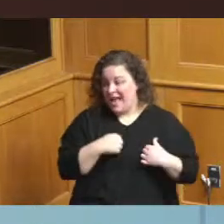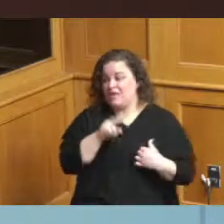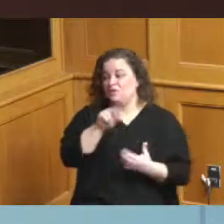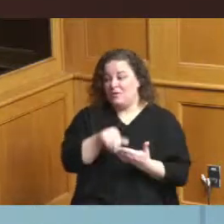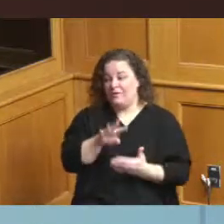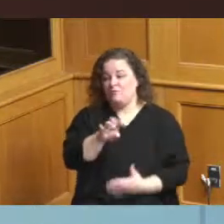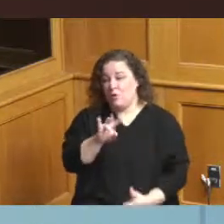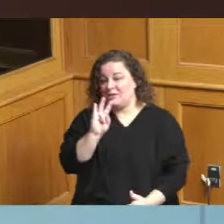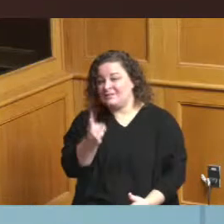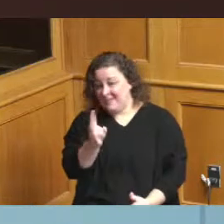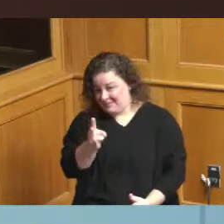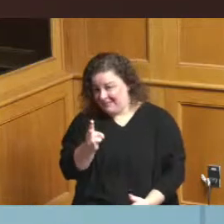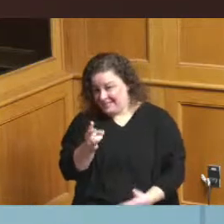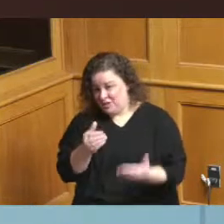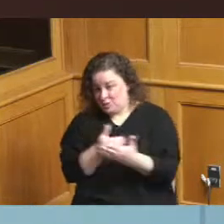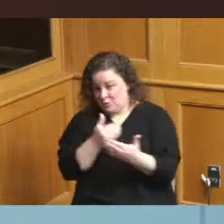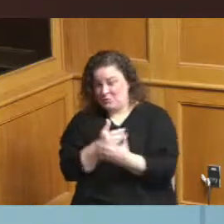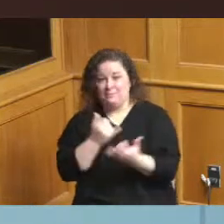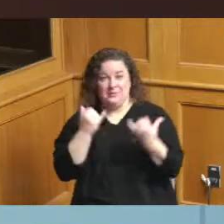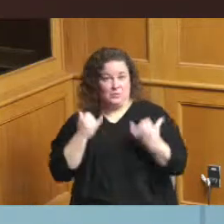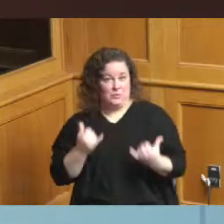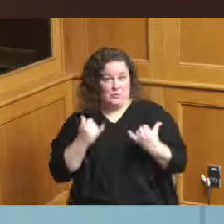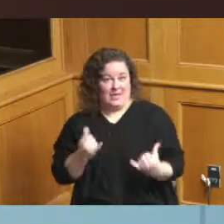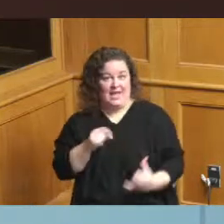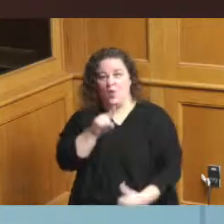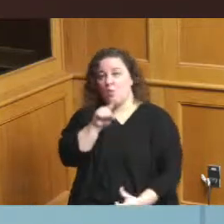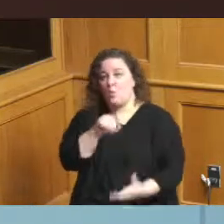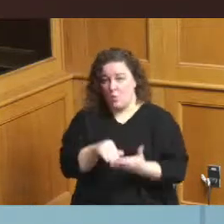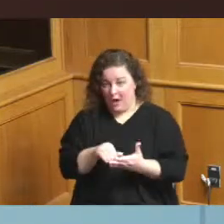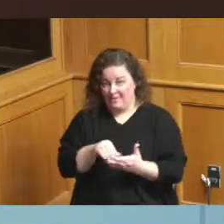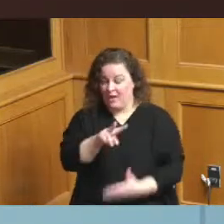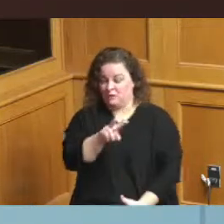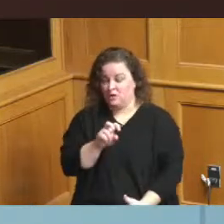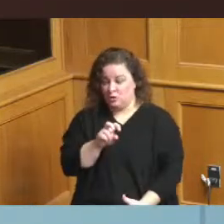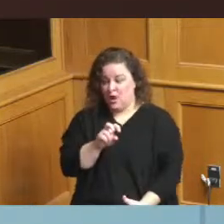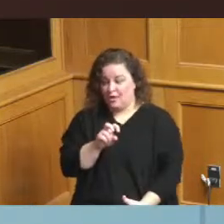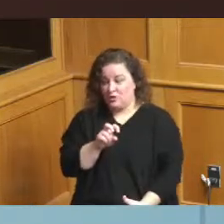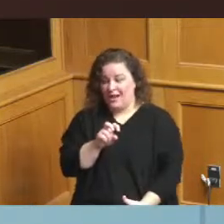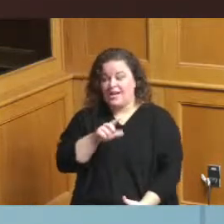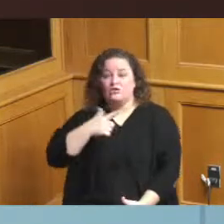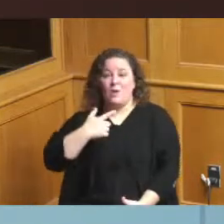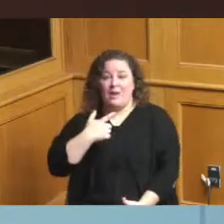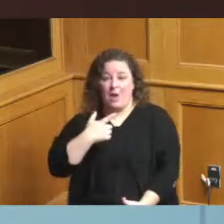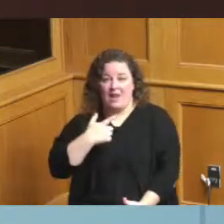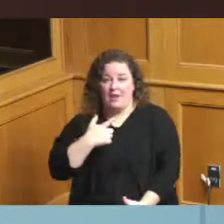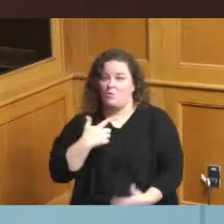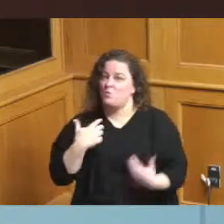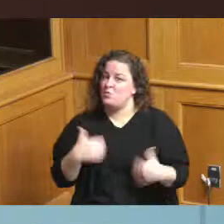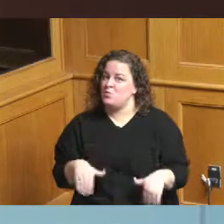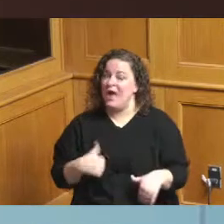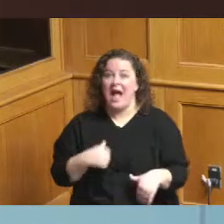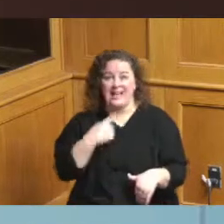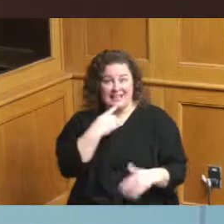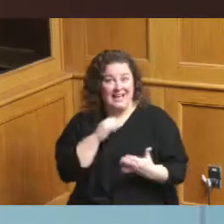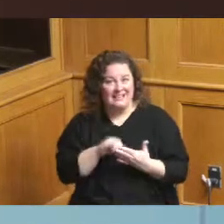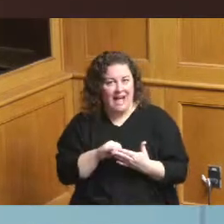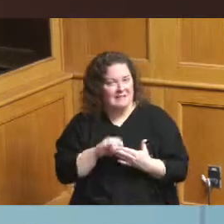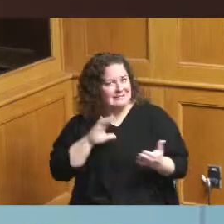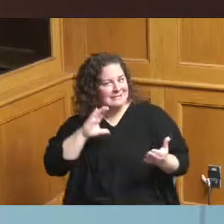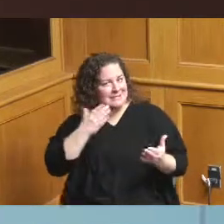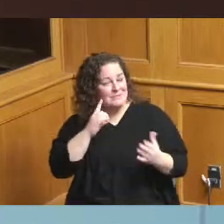and today we are down to 1221. now I say that and it sounds wonderful seeing the cases drop by half